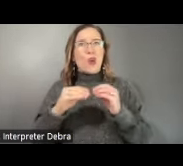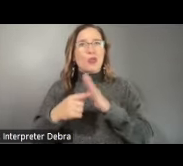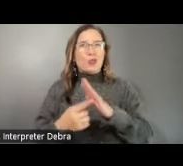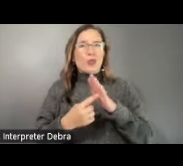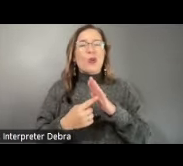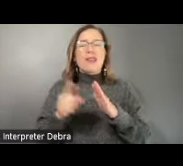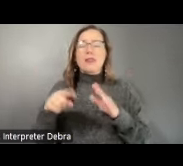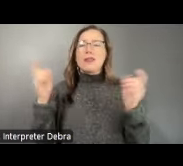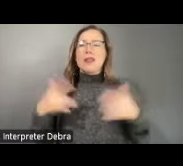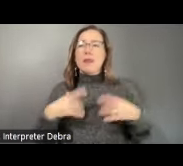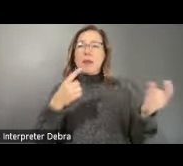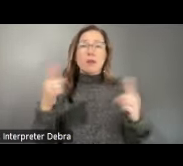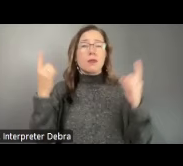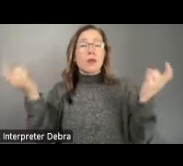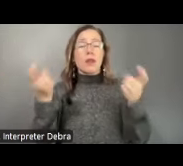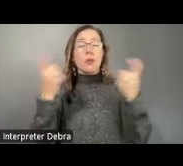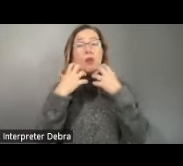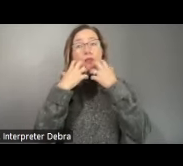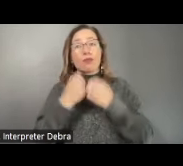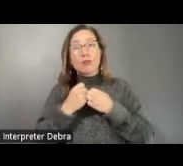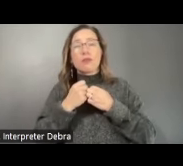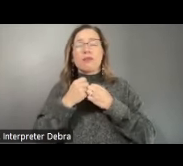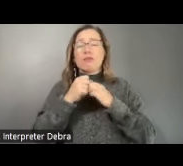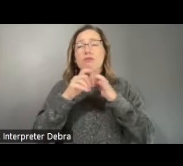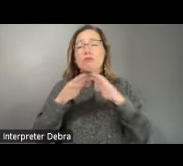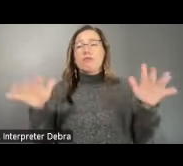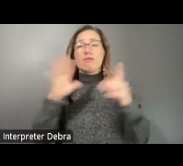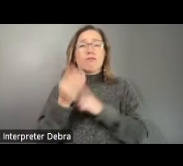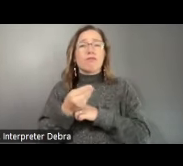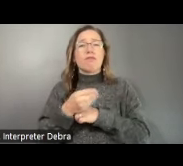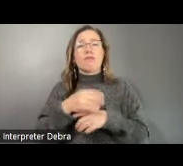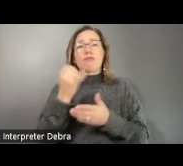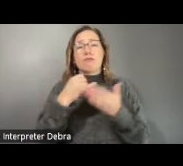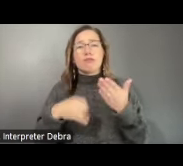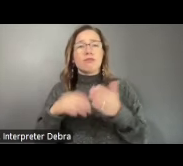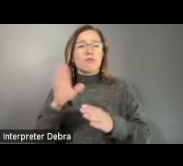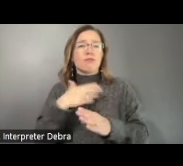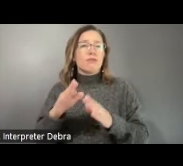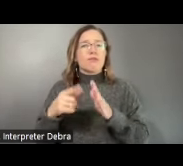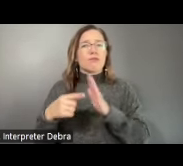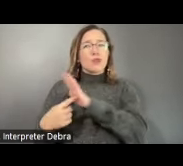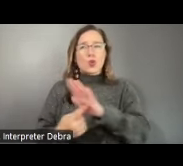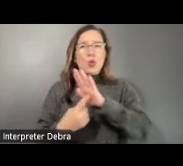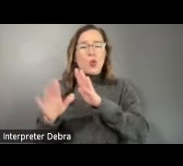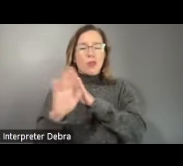celebrate our rich heritage, allowing artisan writers and musicians to showcase their talents,